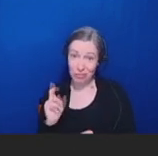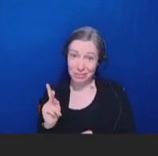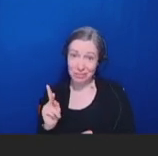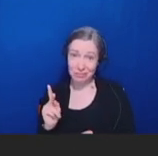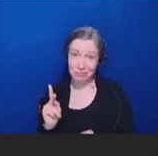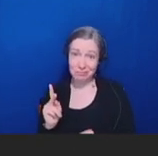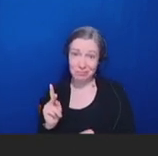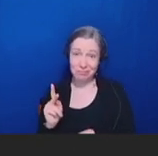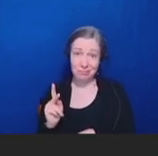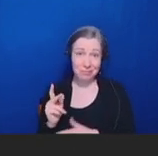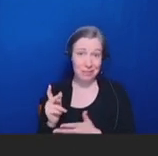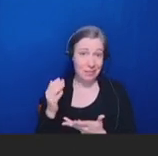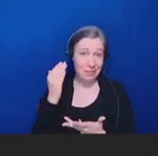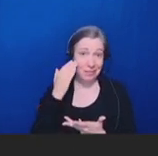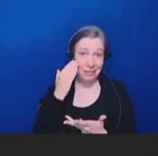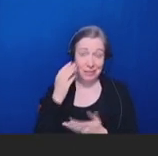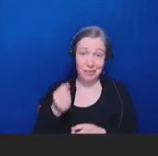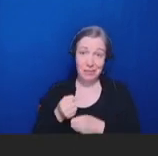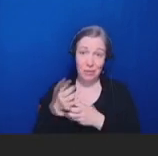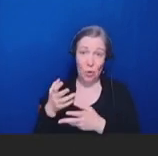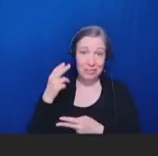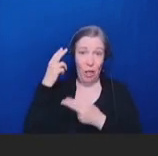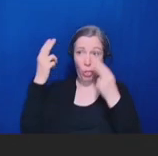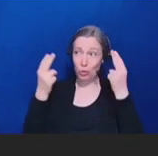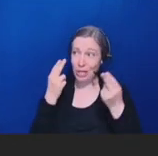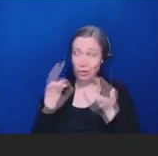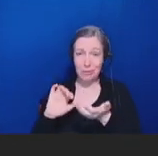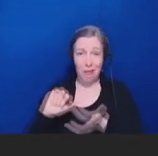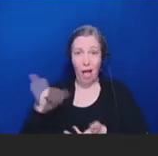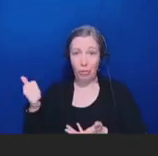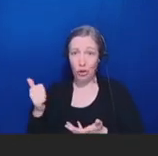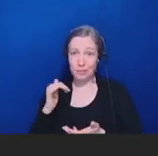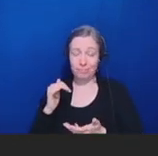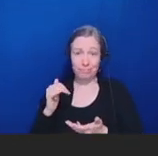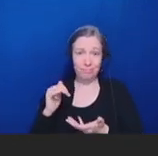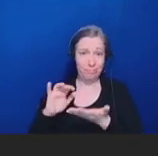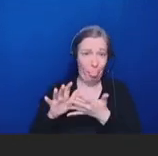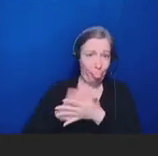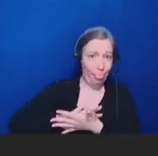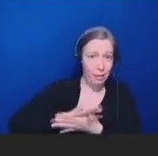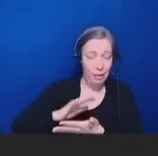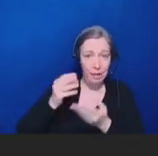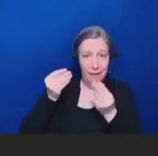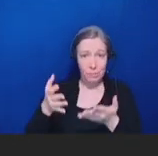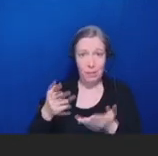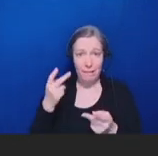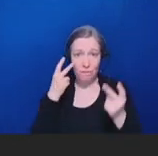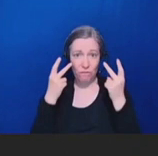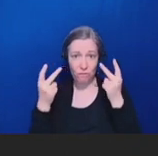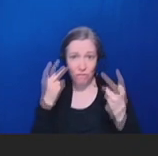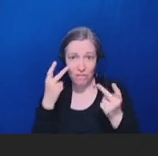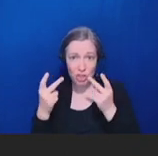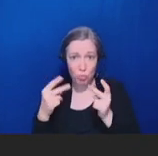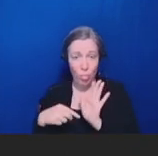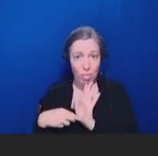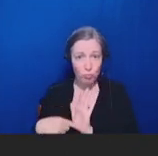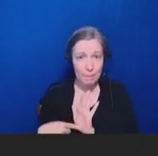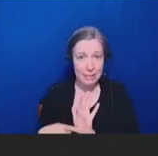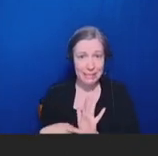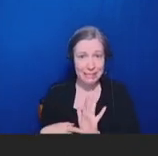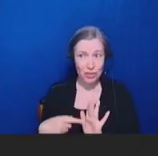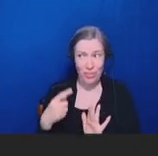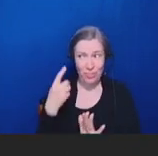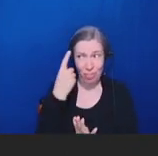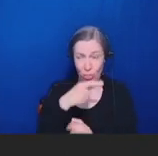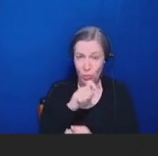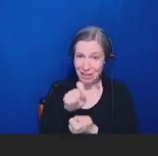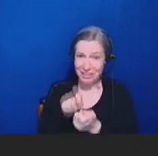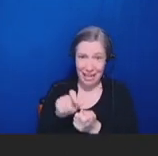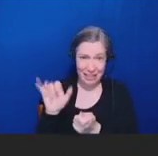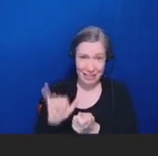and other fabrication of information and visual representations that look just like the person.